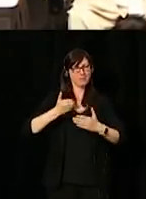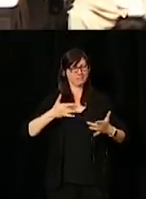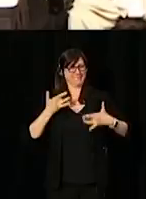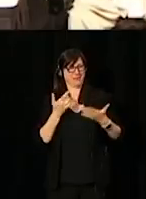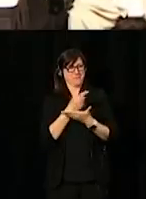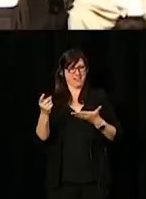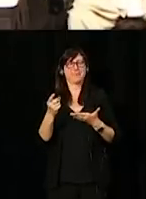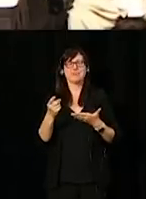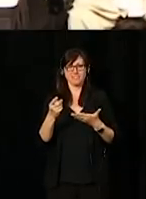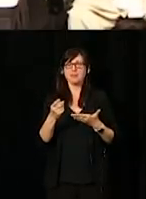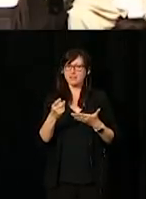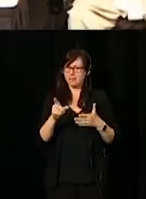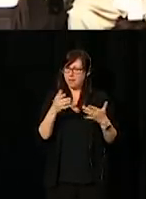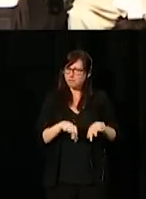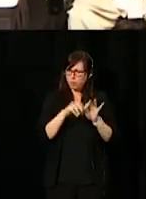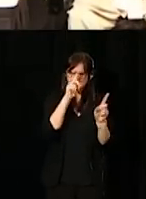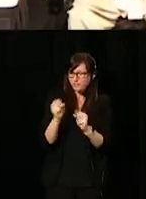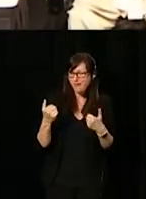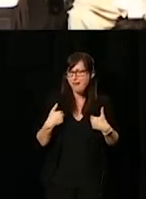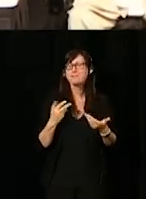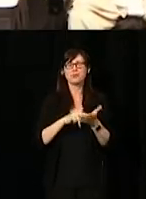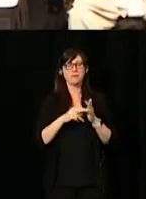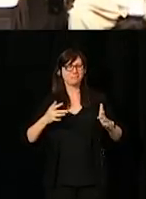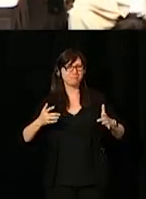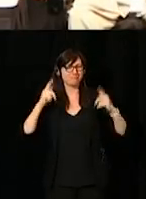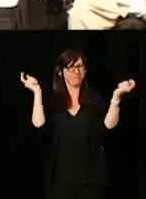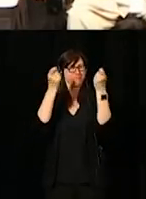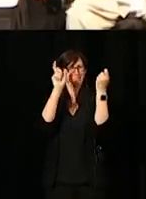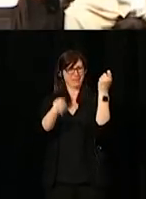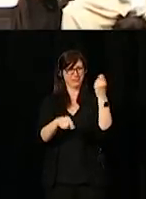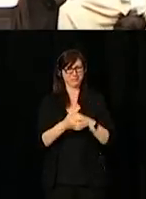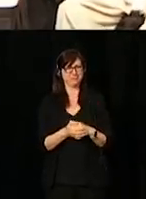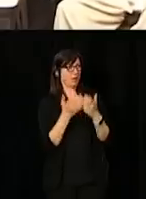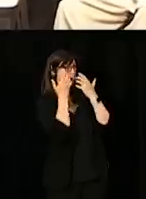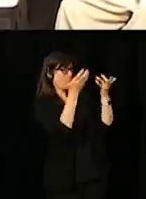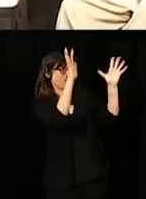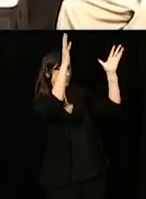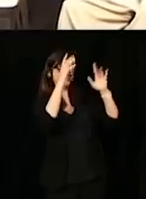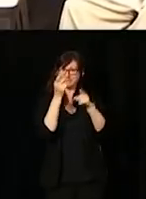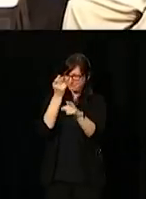and one that has a strategy - yes. OK? Yeah!